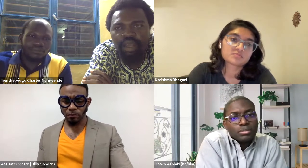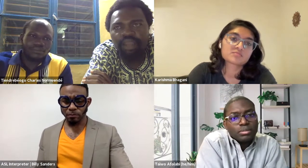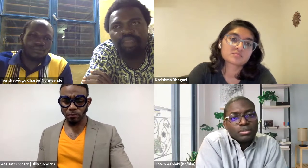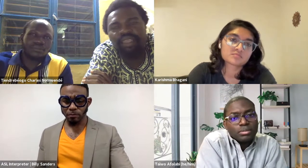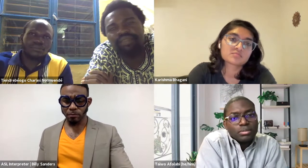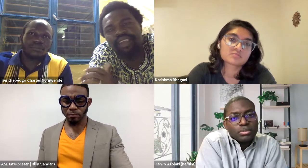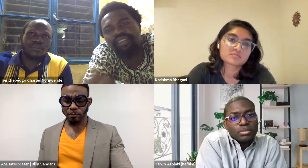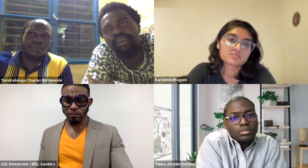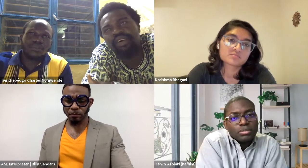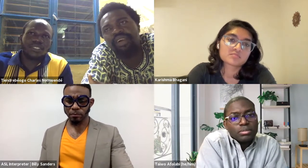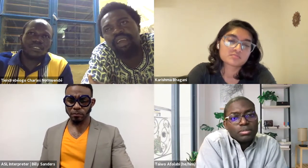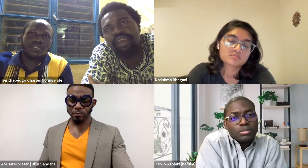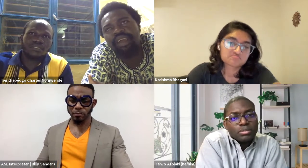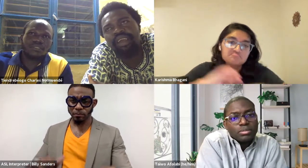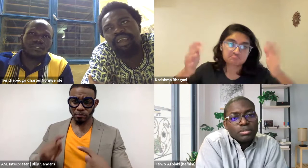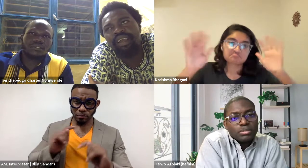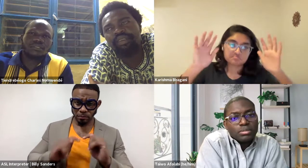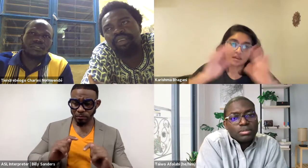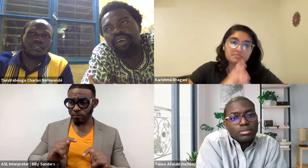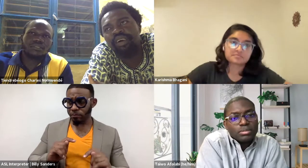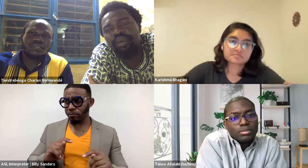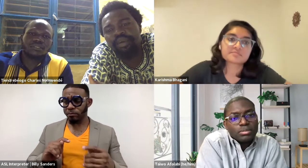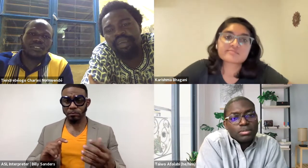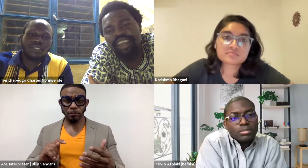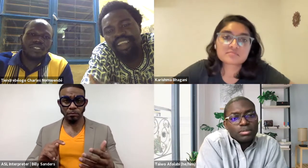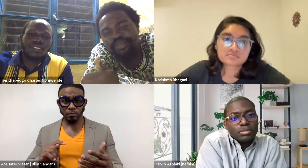And this theater cannot allow me